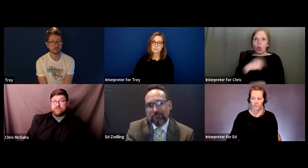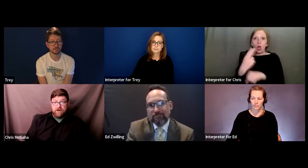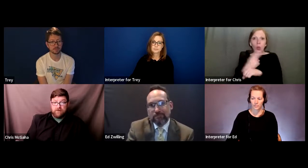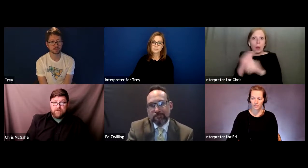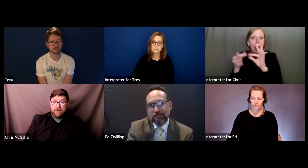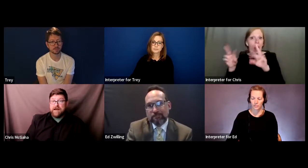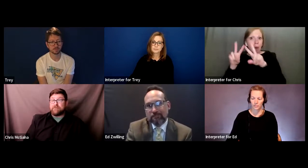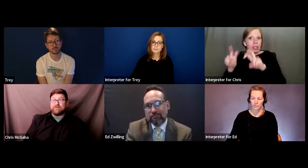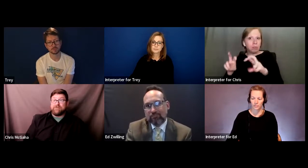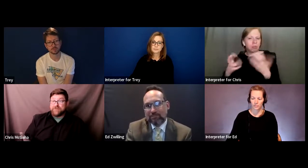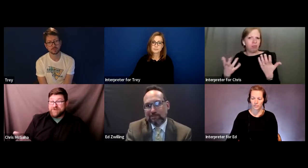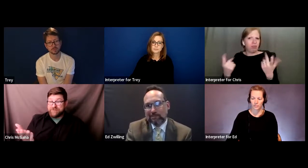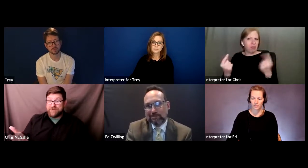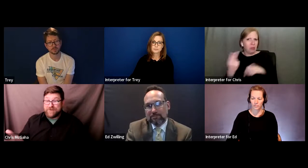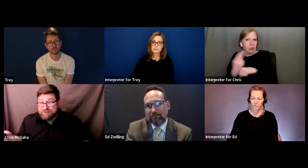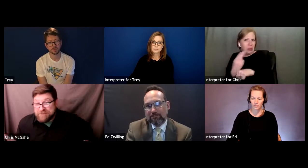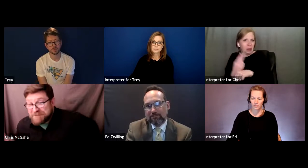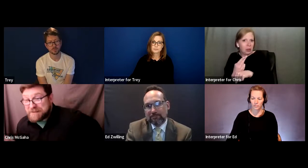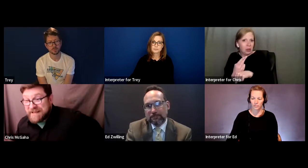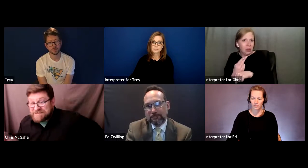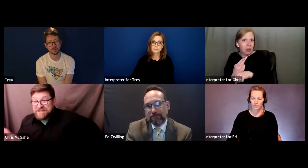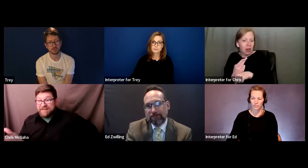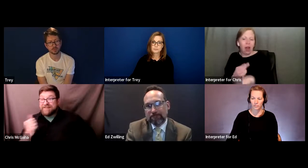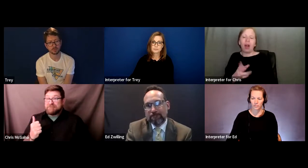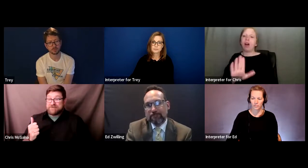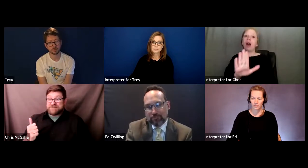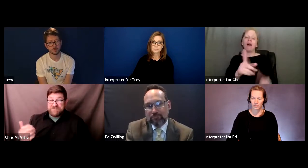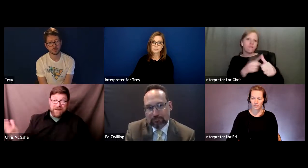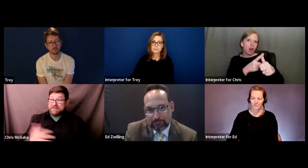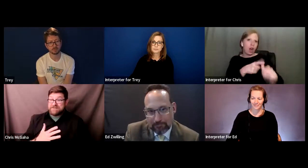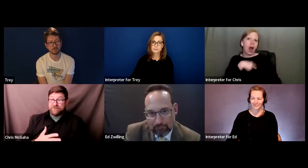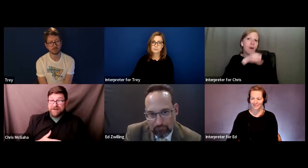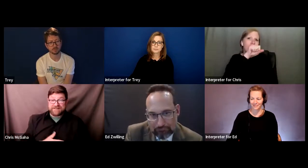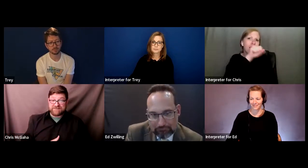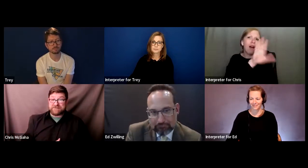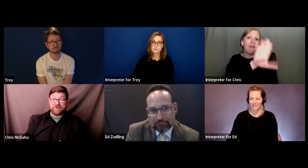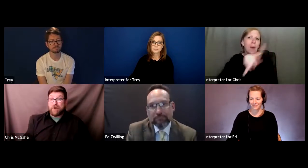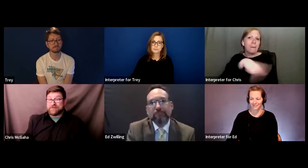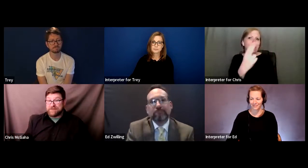First of all, I would love for your Ph.D. person to come and do assessments on all the